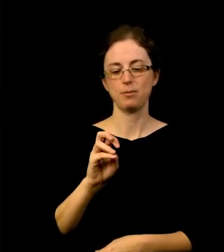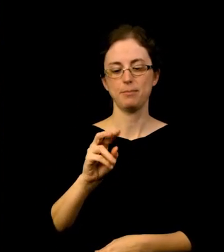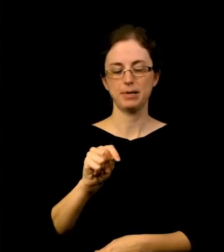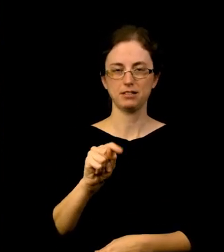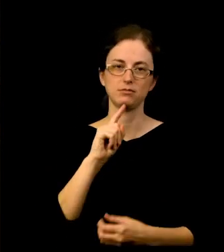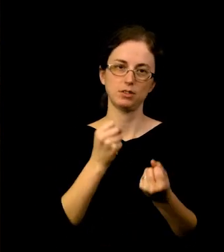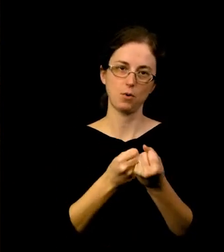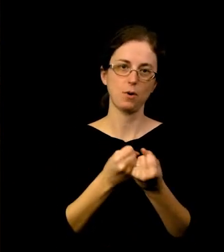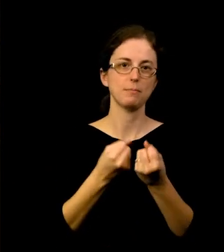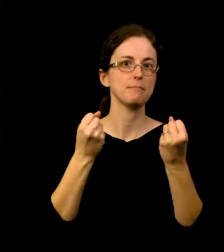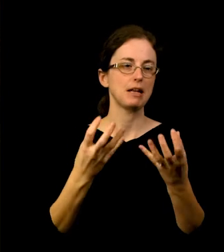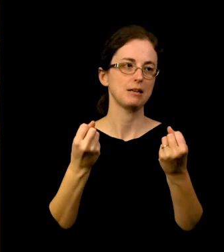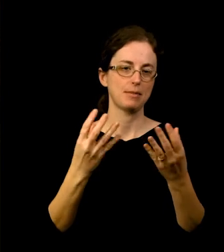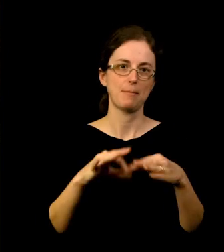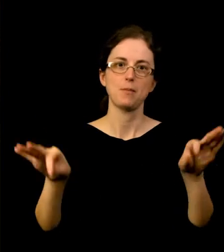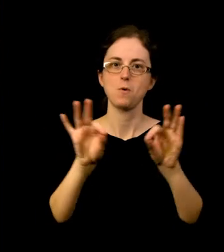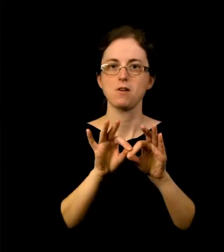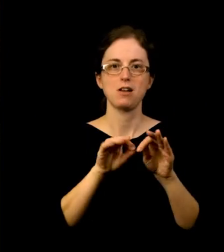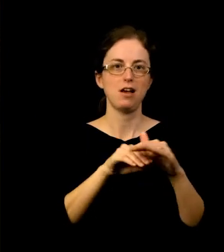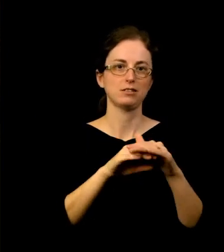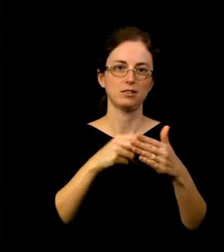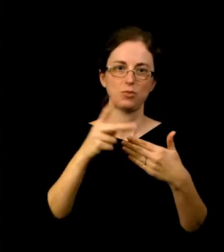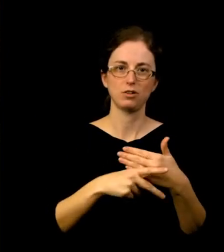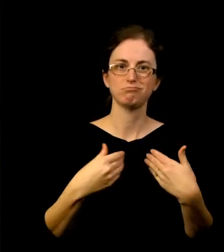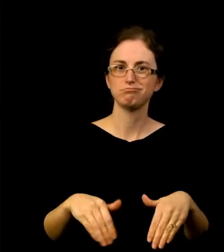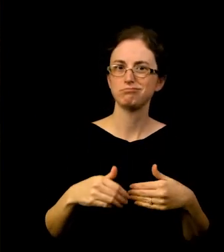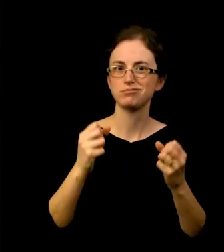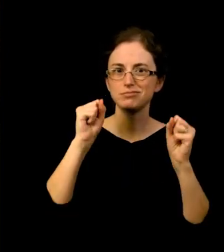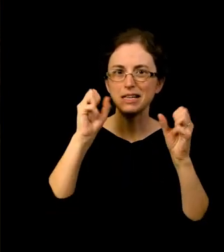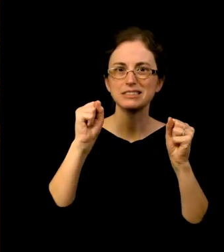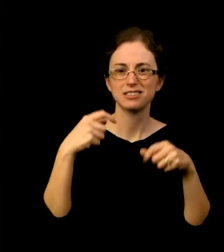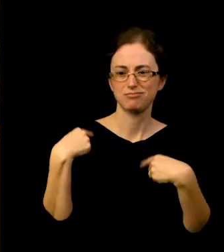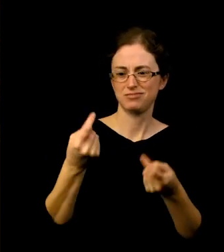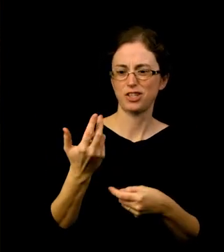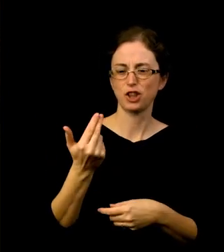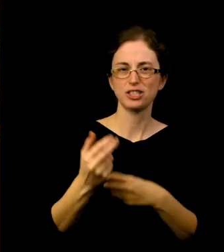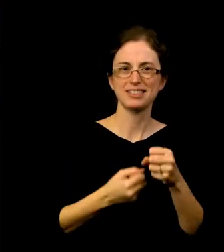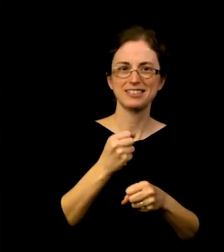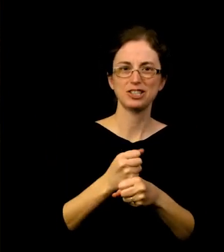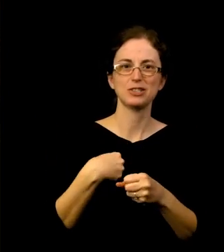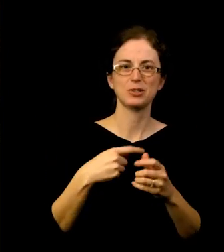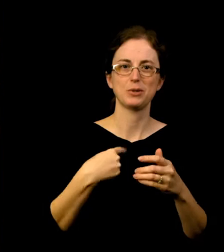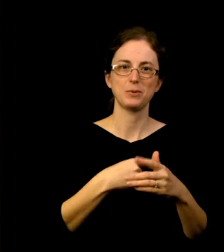It’s hard to believe it’s been 13 years since we launched free school tours and free admission for youth 17 and under.